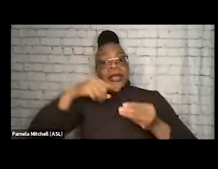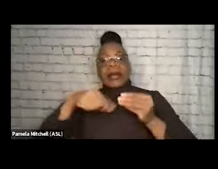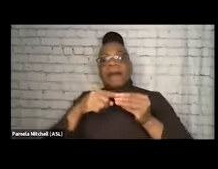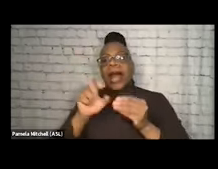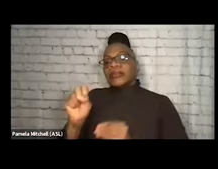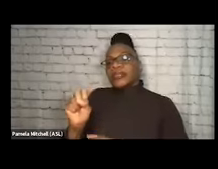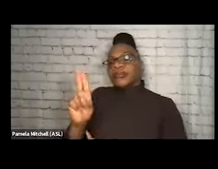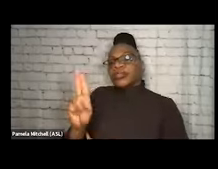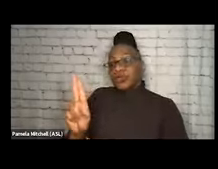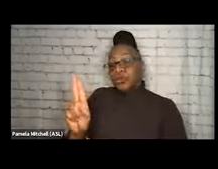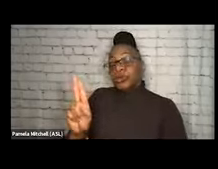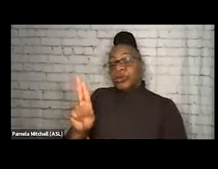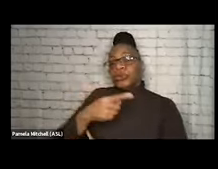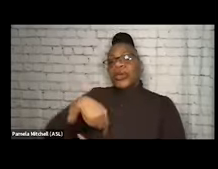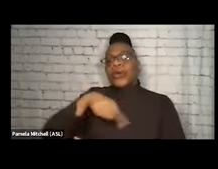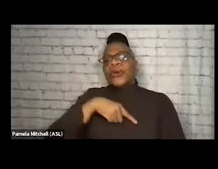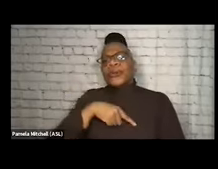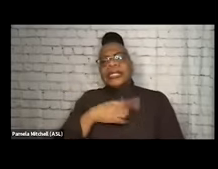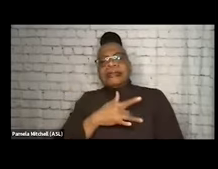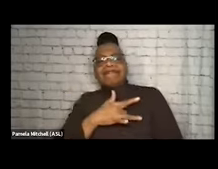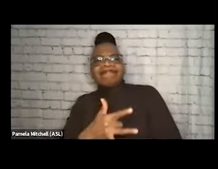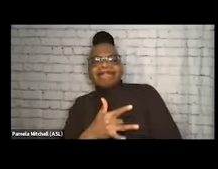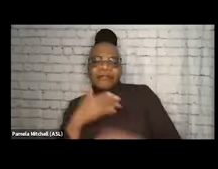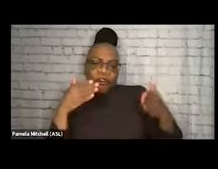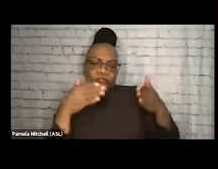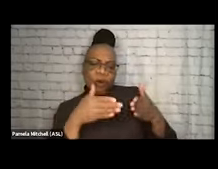we tend to either focus on abstinence